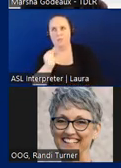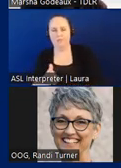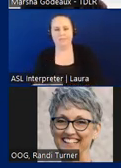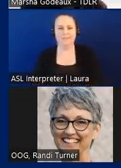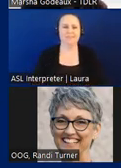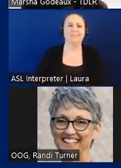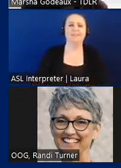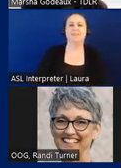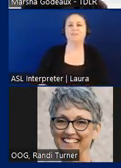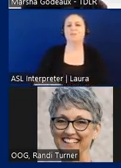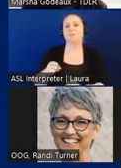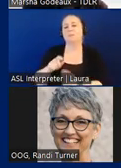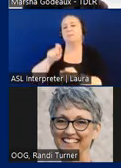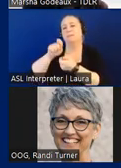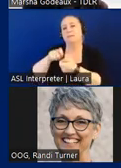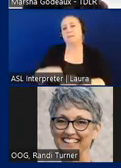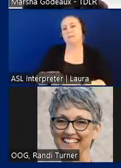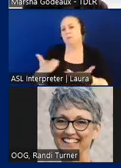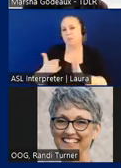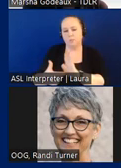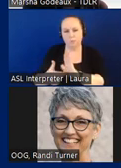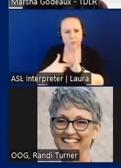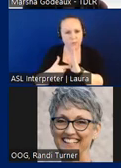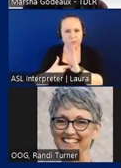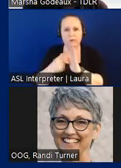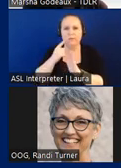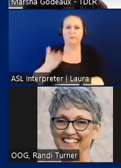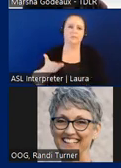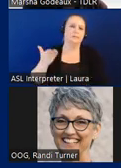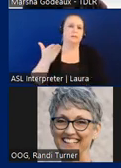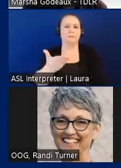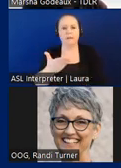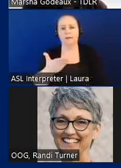it goes into detail about the requirements for submission construction documents and